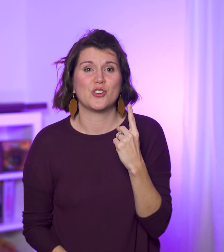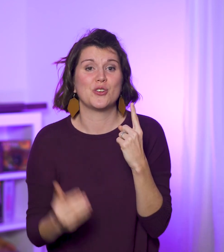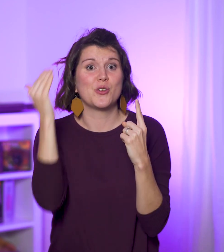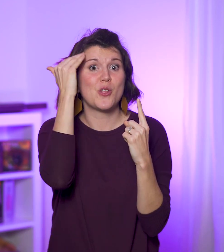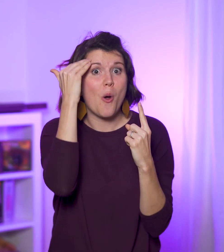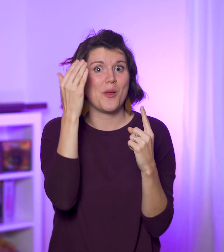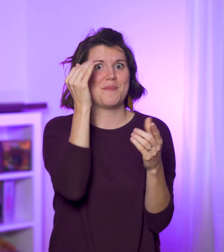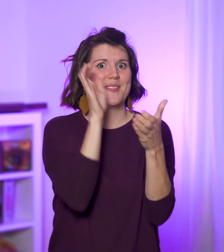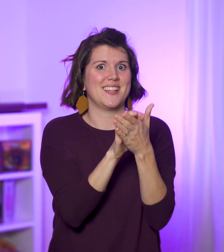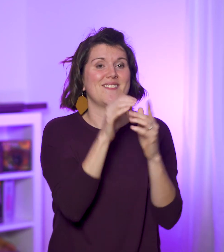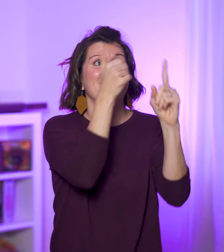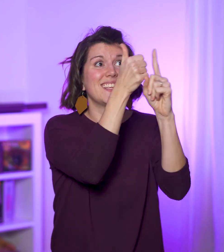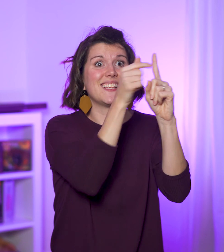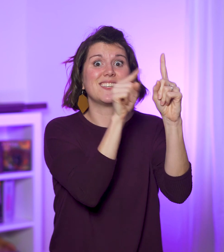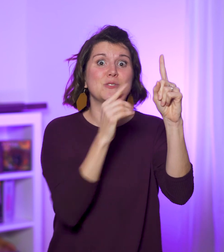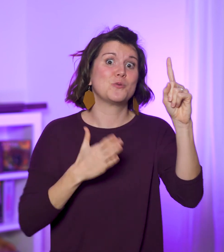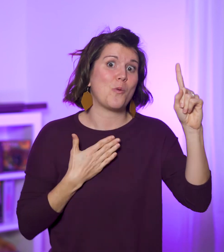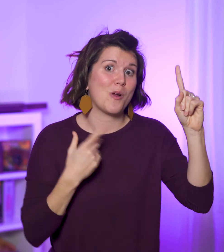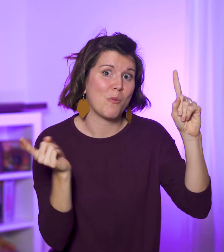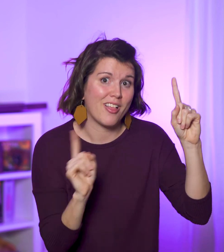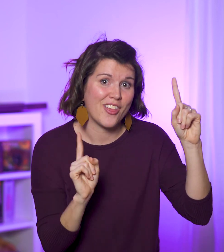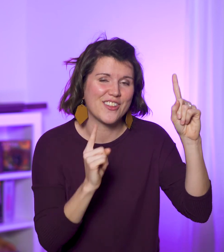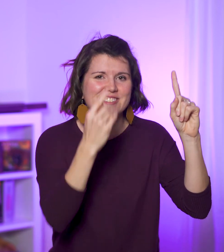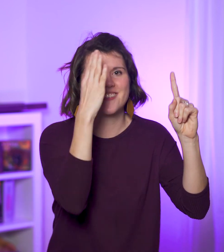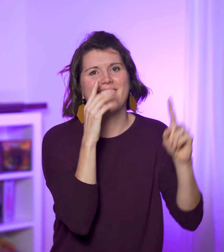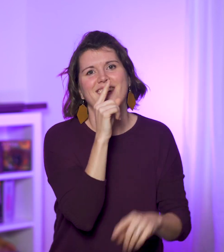knowing and believing that He is where the joy is!